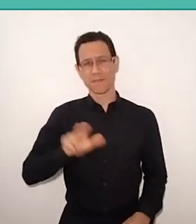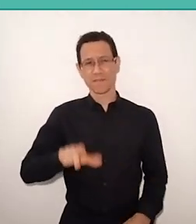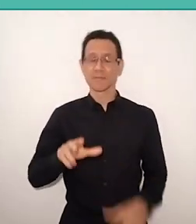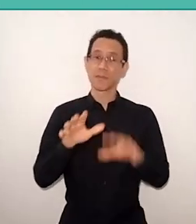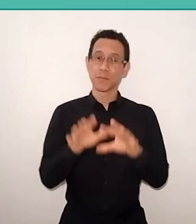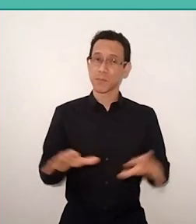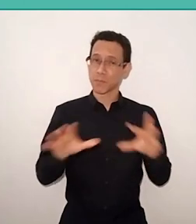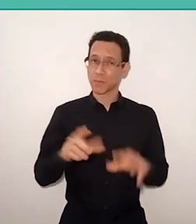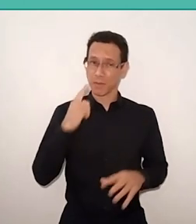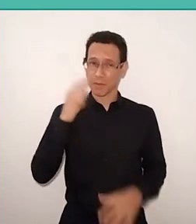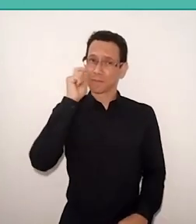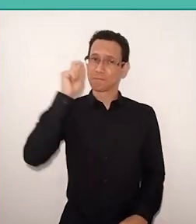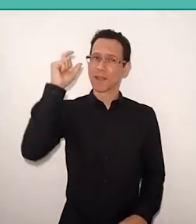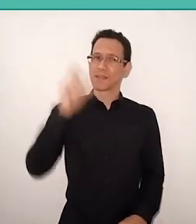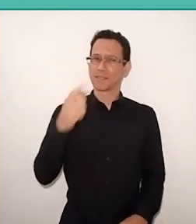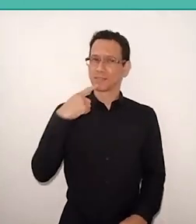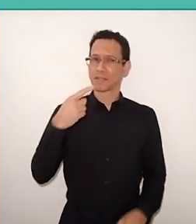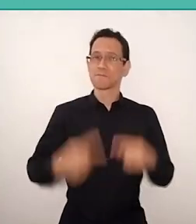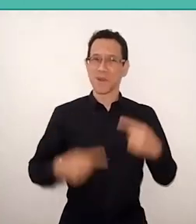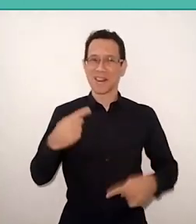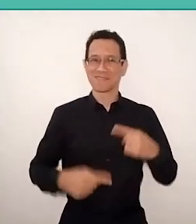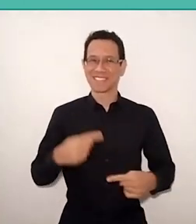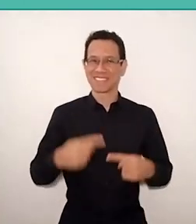I know this will provoke controversial, but I'm from Minas,